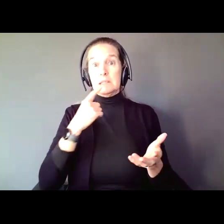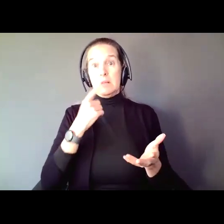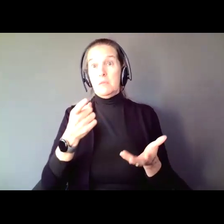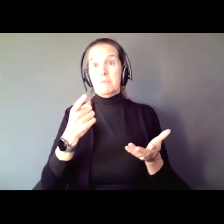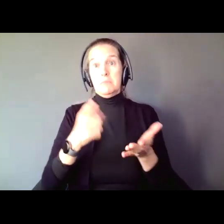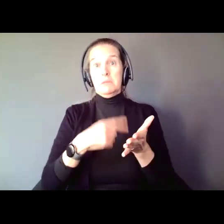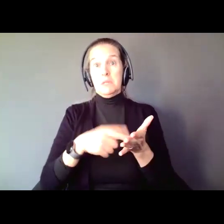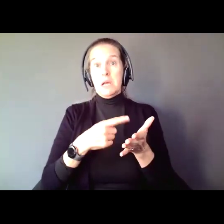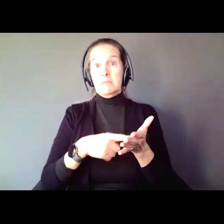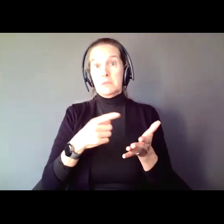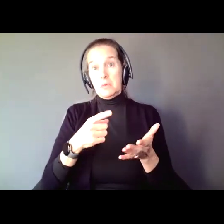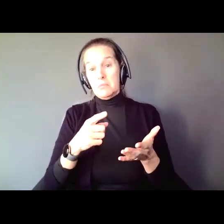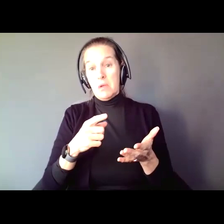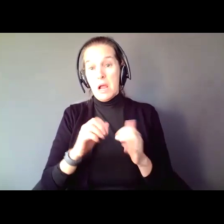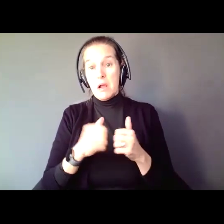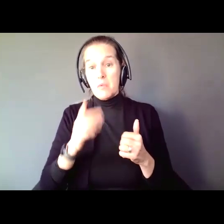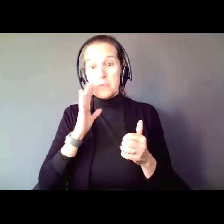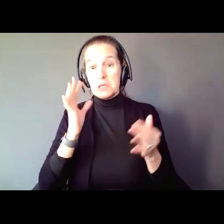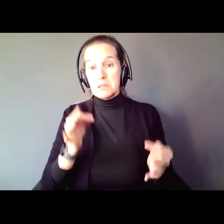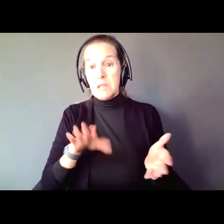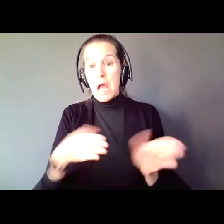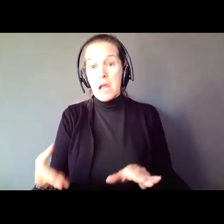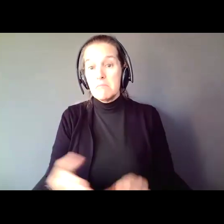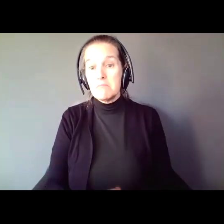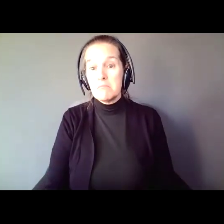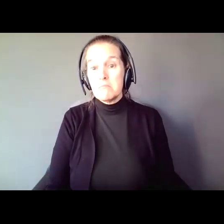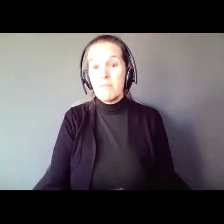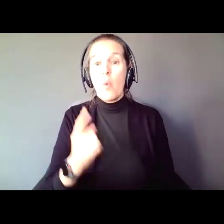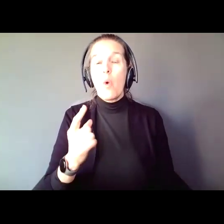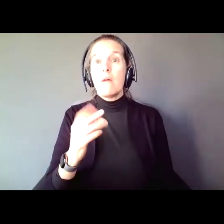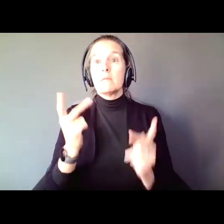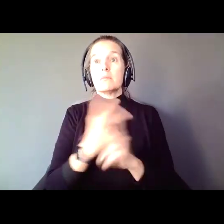As they said, in one sentence the most punitive civil penalty that can be leveed against an